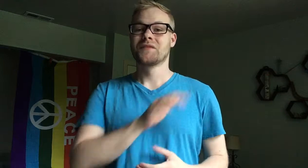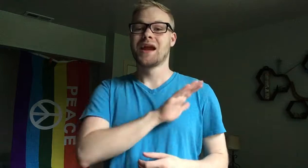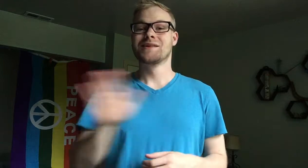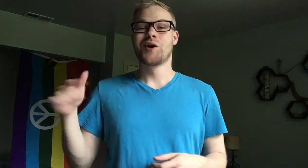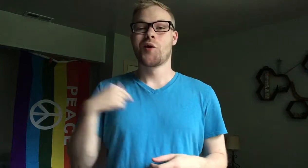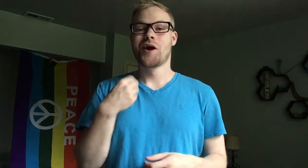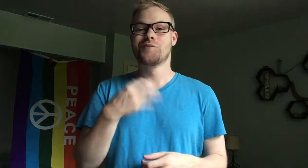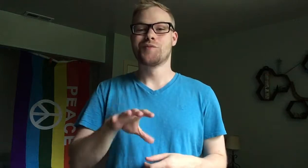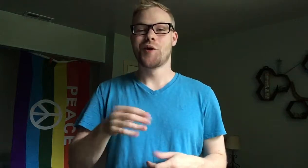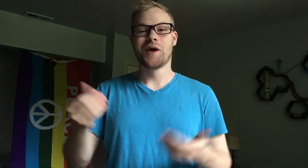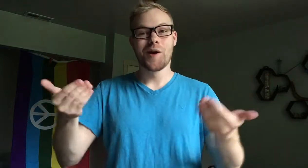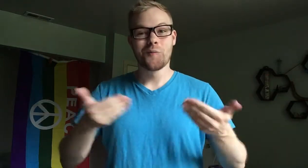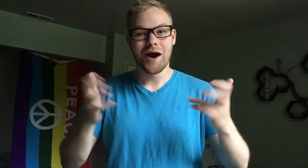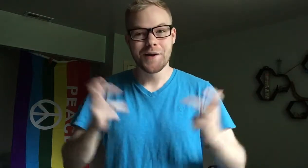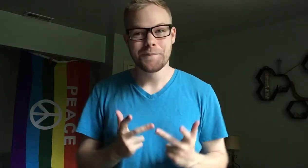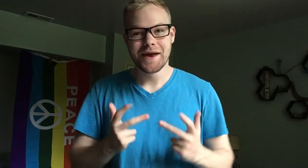Hello, I’m Rogan and welcome back.